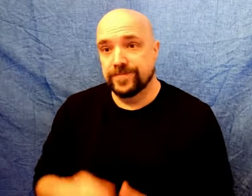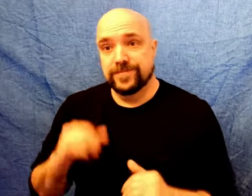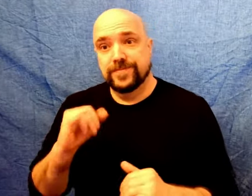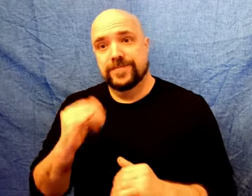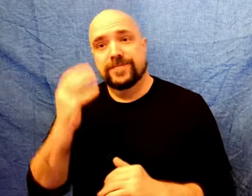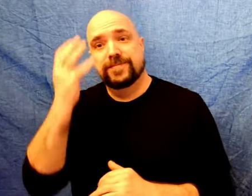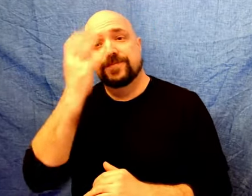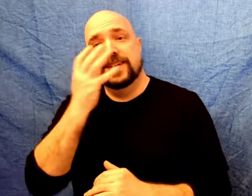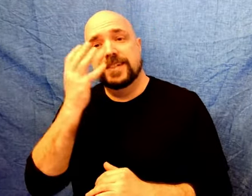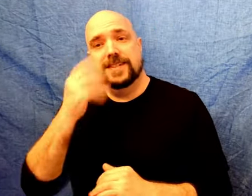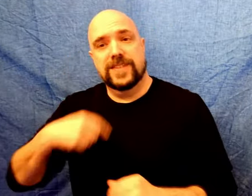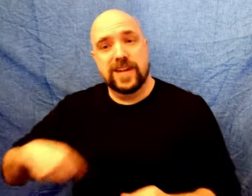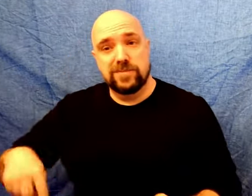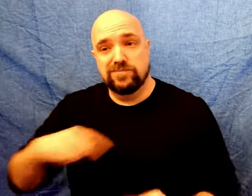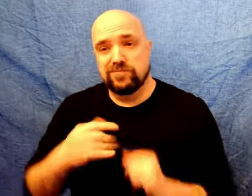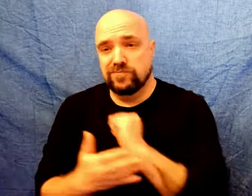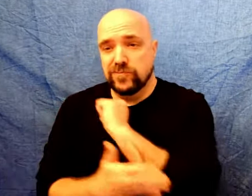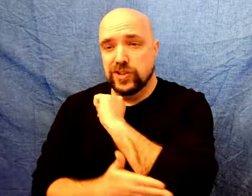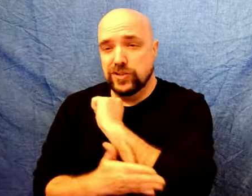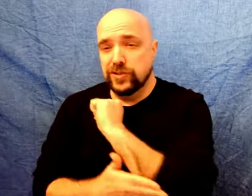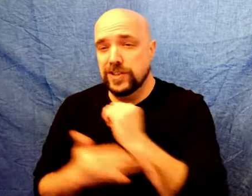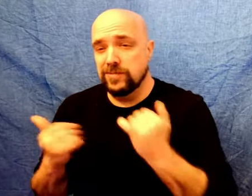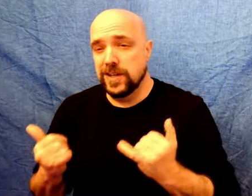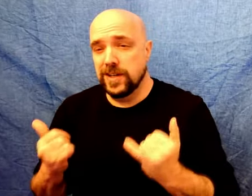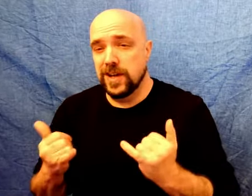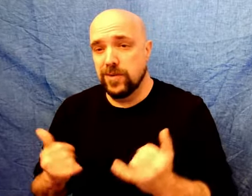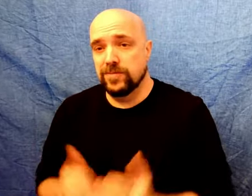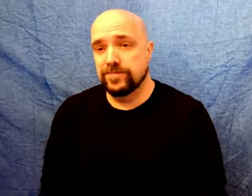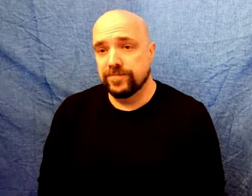At this moment, this is the face of our country